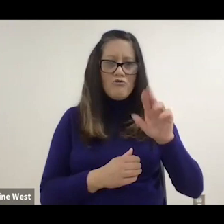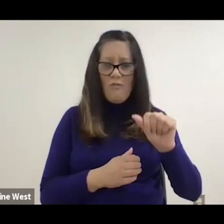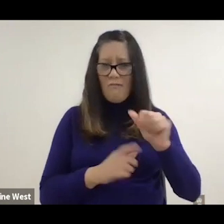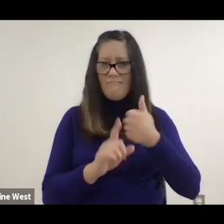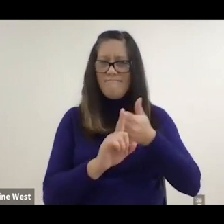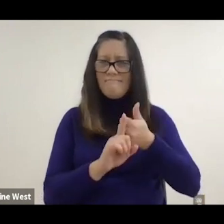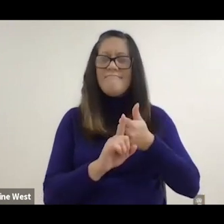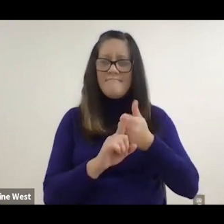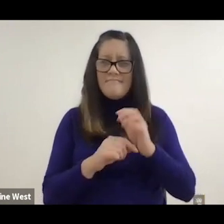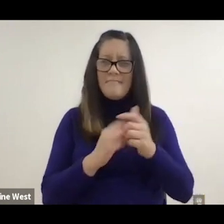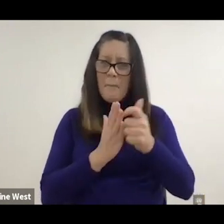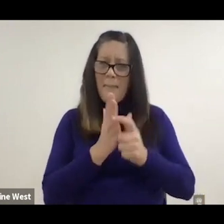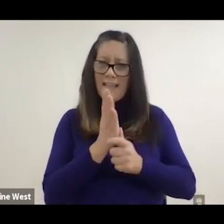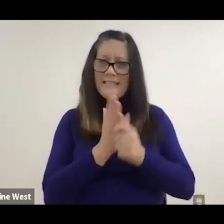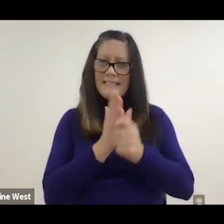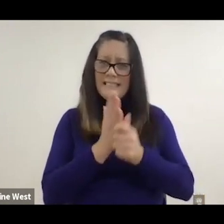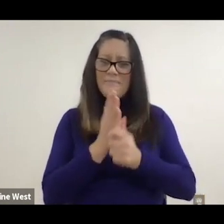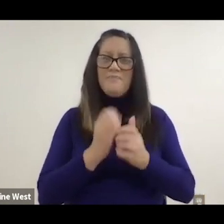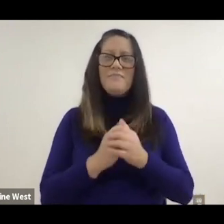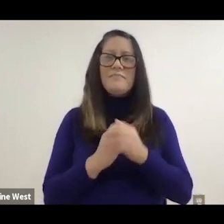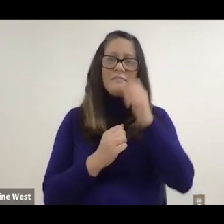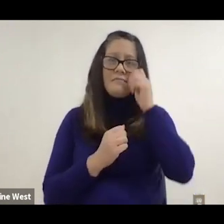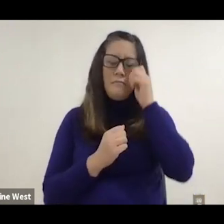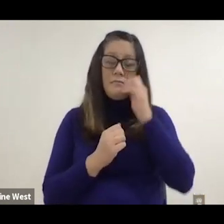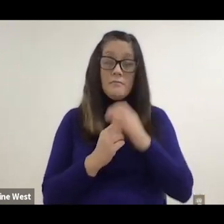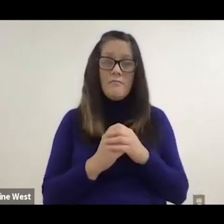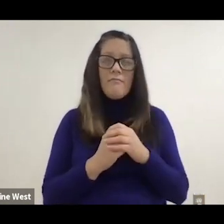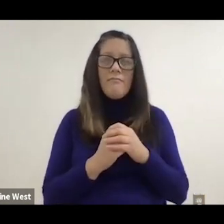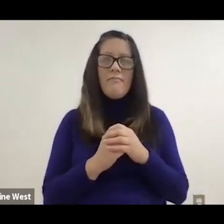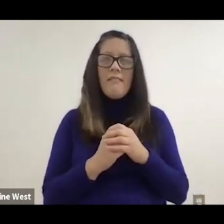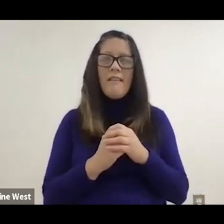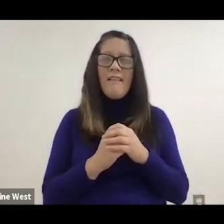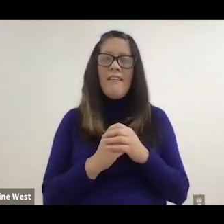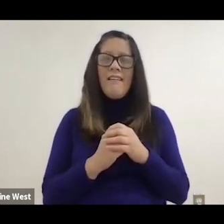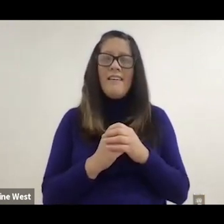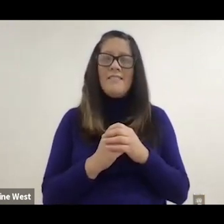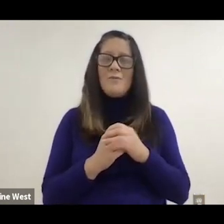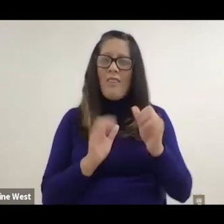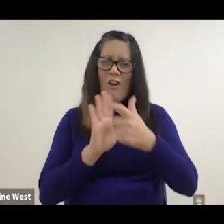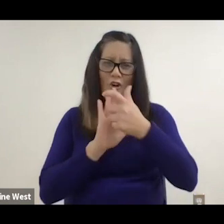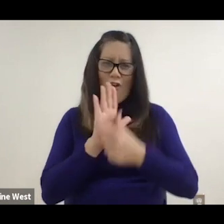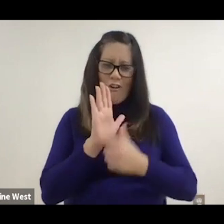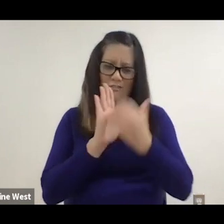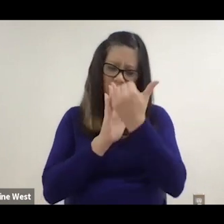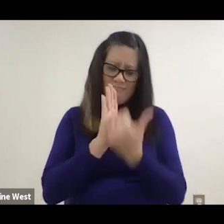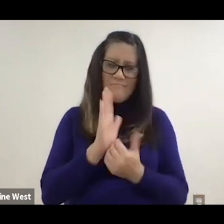You know, we all know about movie heroes and sports heroes, but we don't necessarily know bout